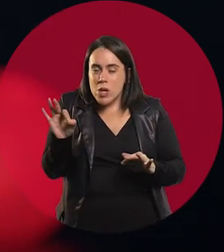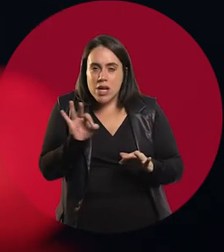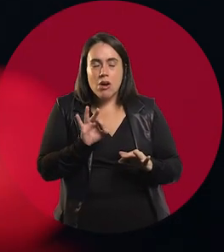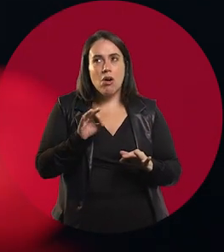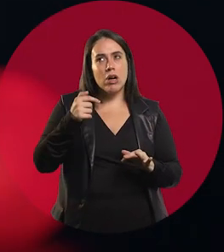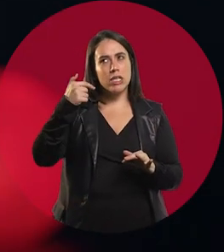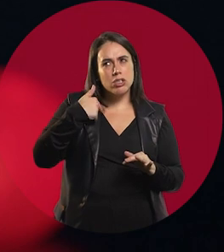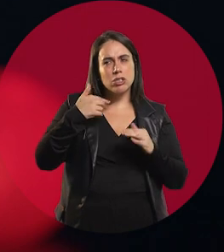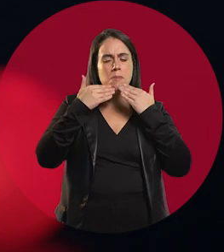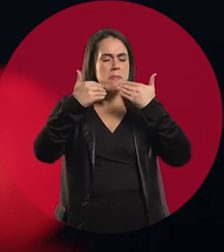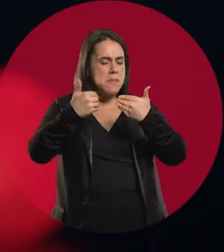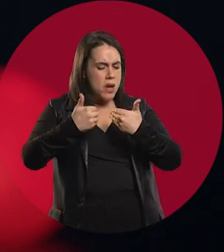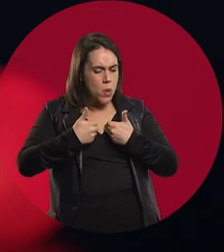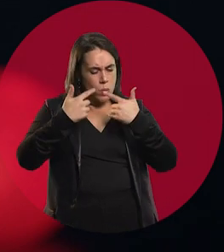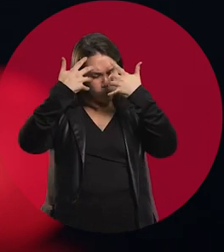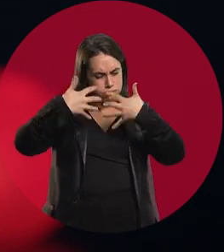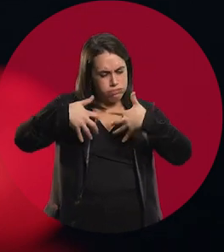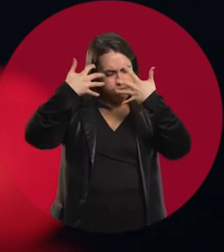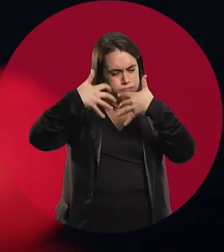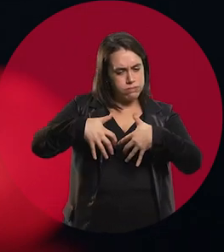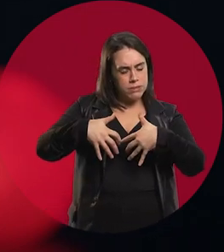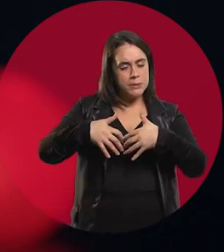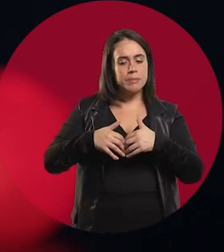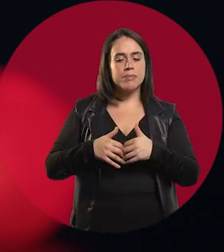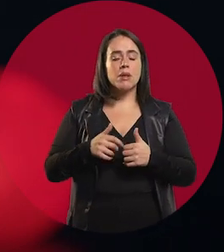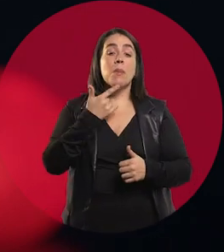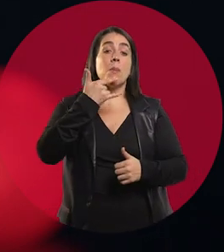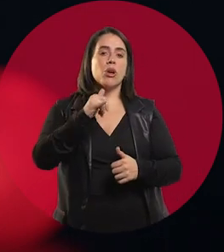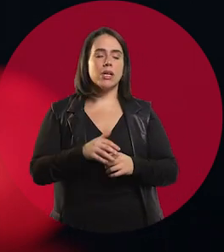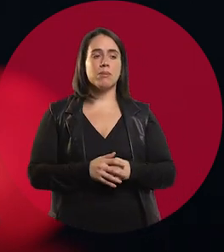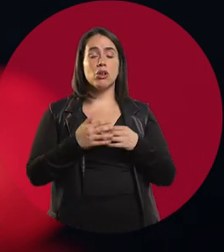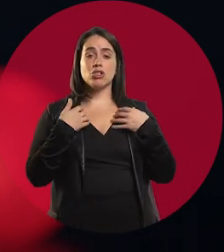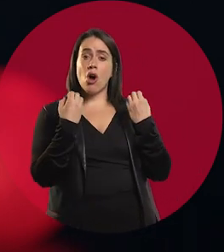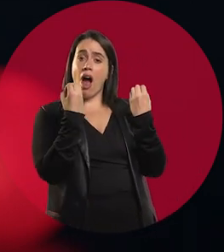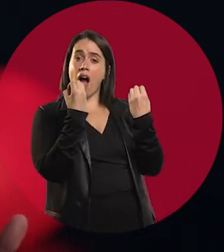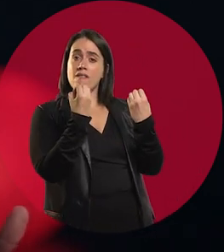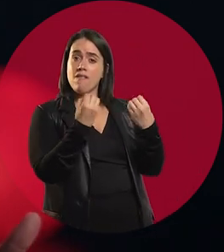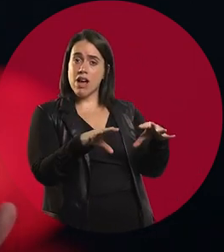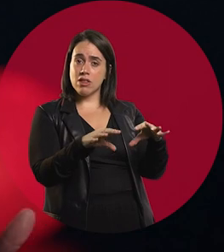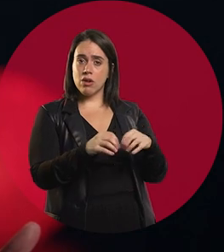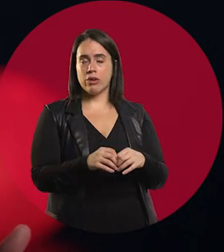I ask myself is: "If you gave something up, couldn't you be better at the other thing?"